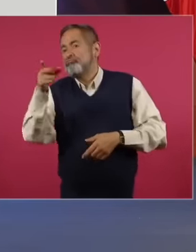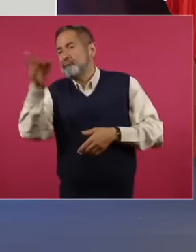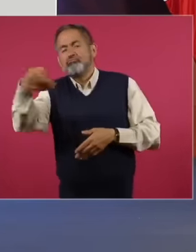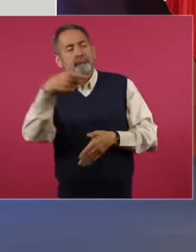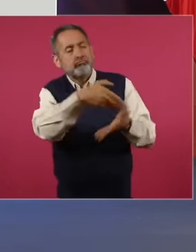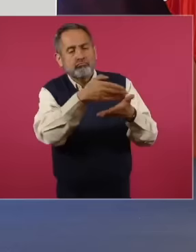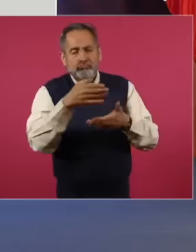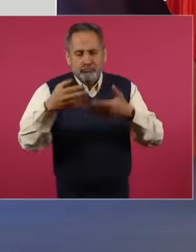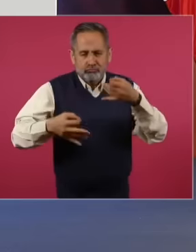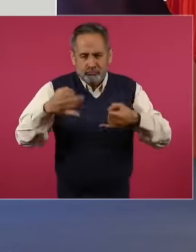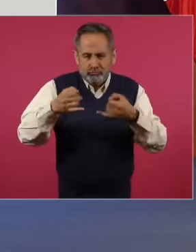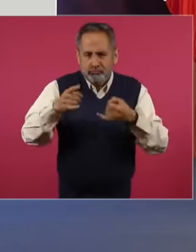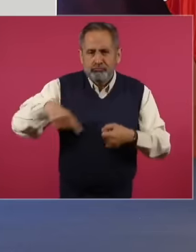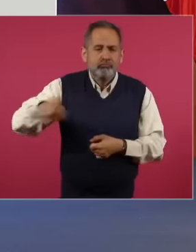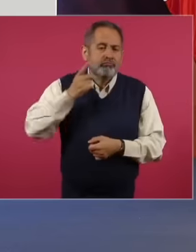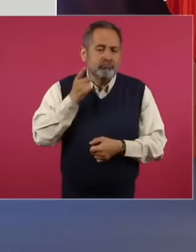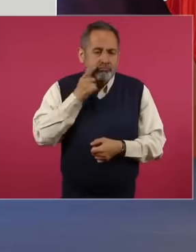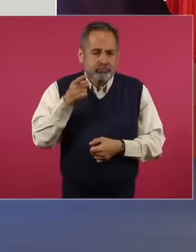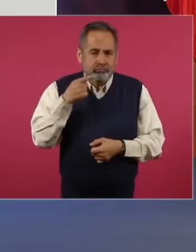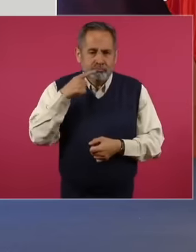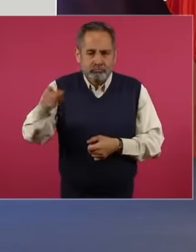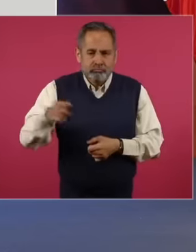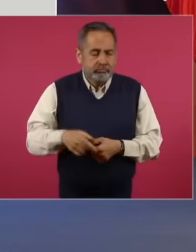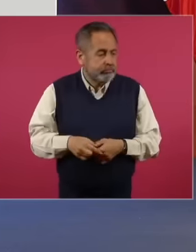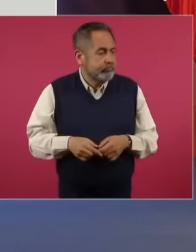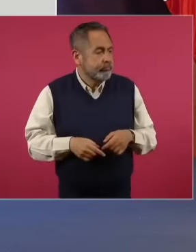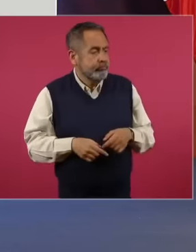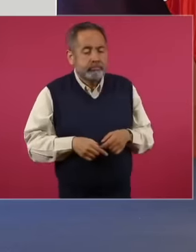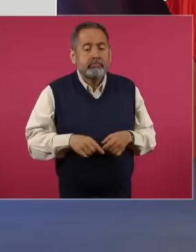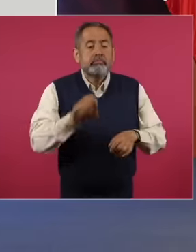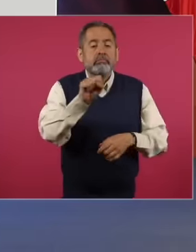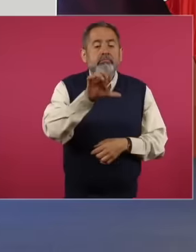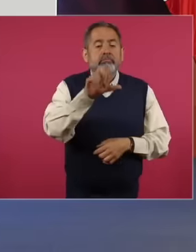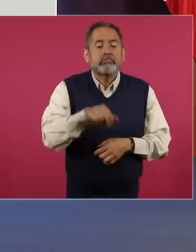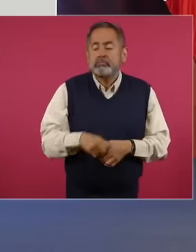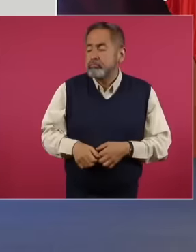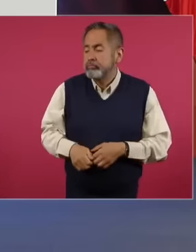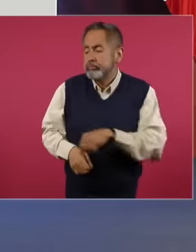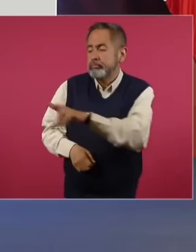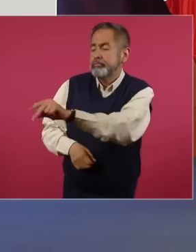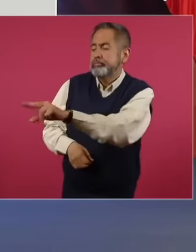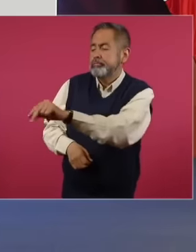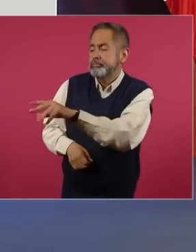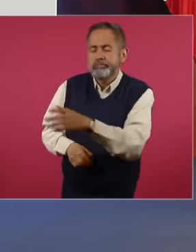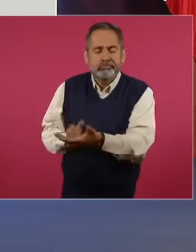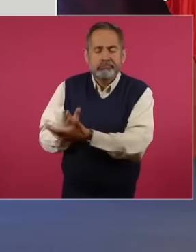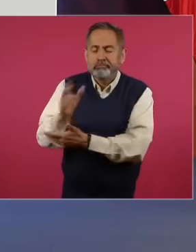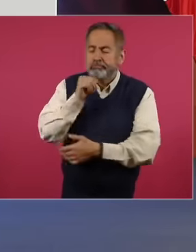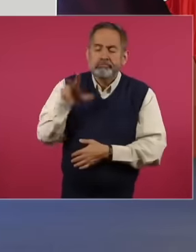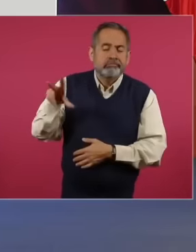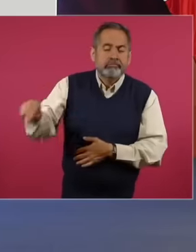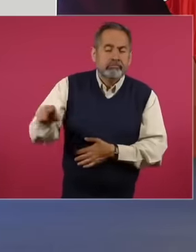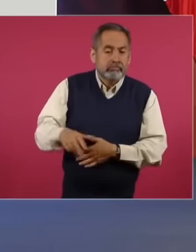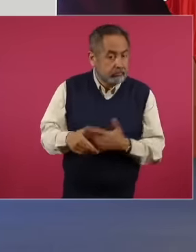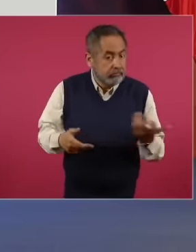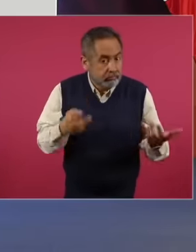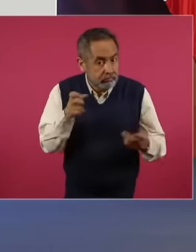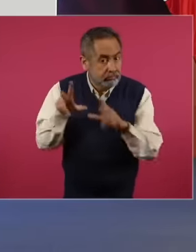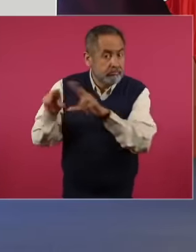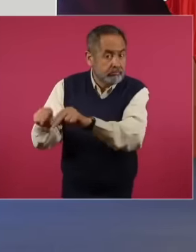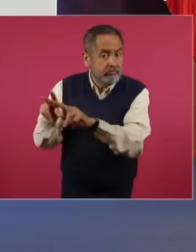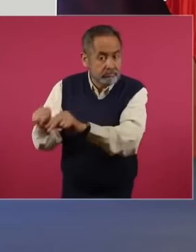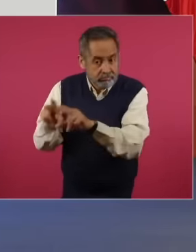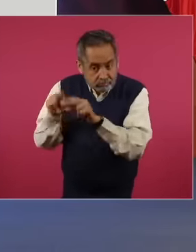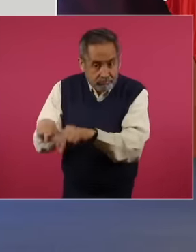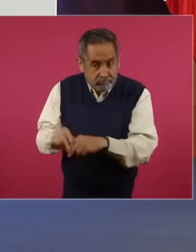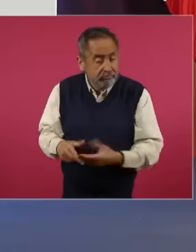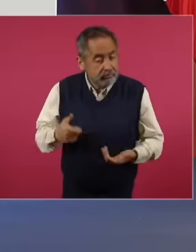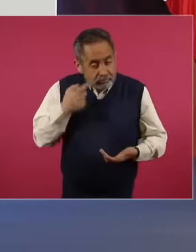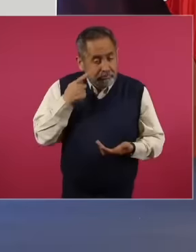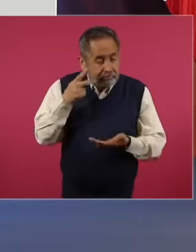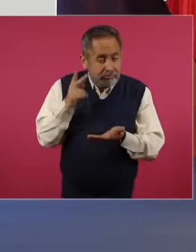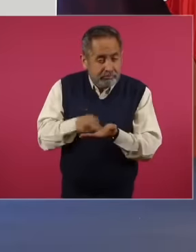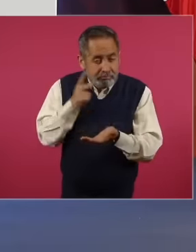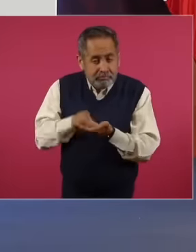by progressive legislators there if nothing prospered there was no appeal of